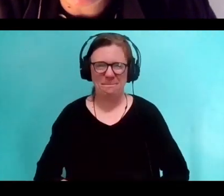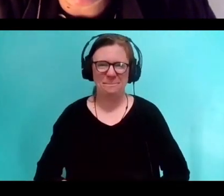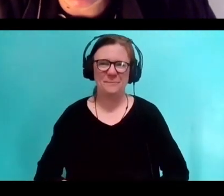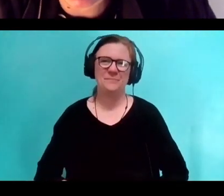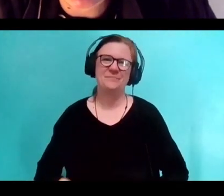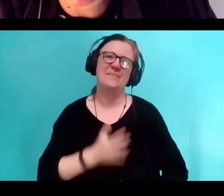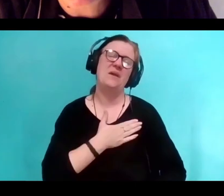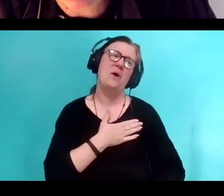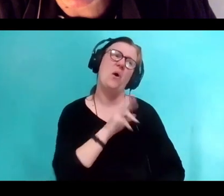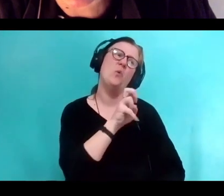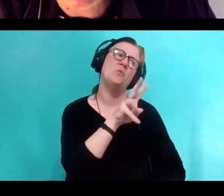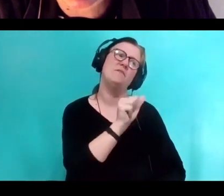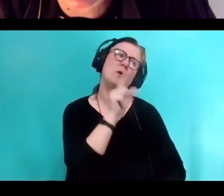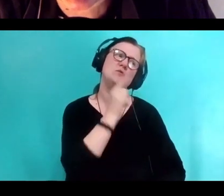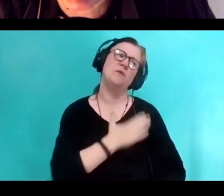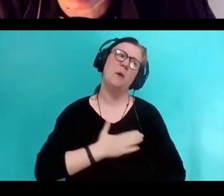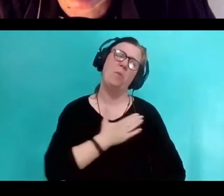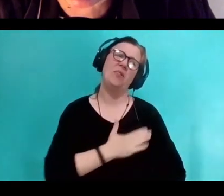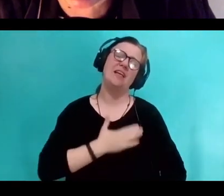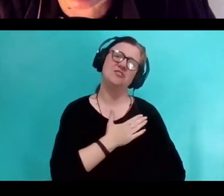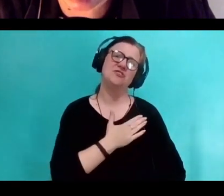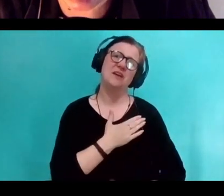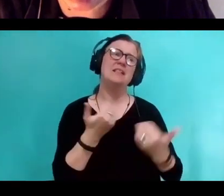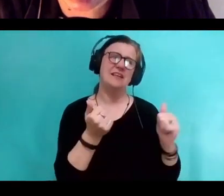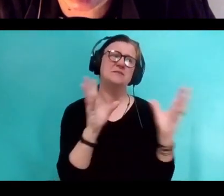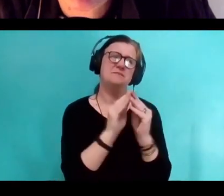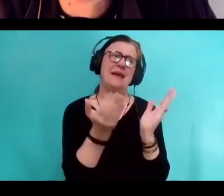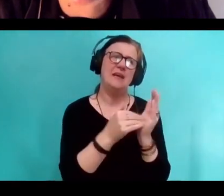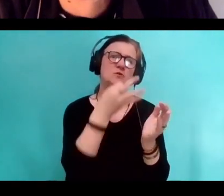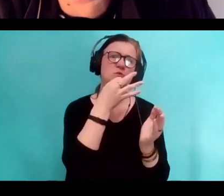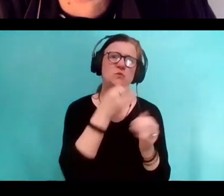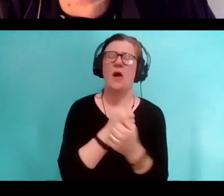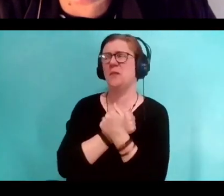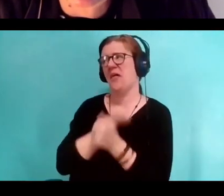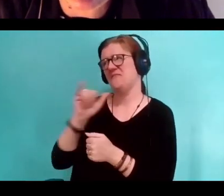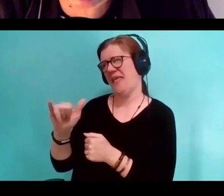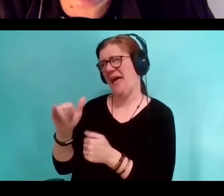Oh Riva this has been such a pleasure. Let's do this soon. I would love that.